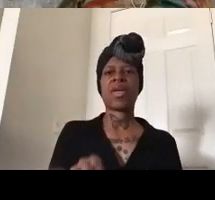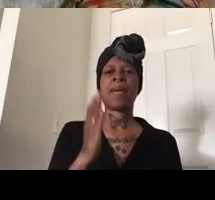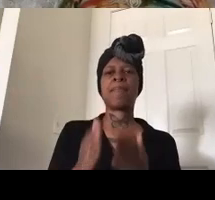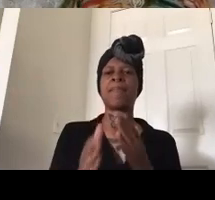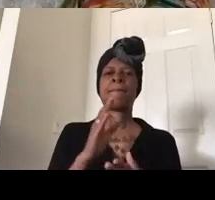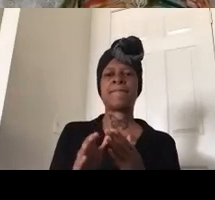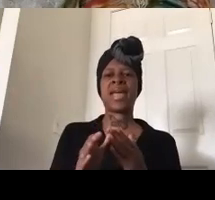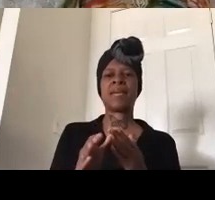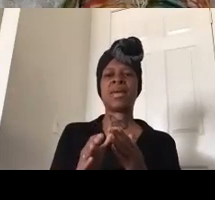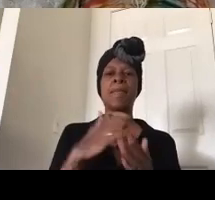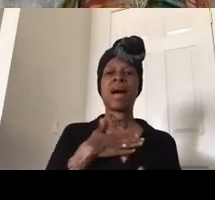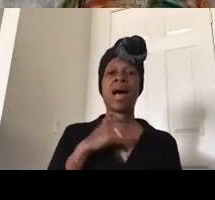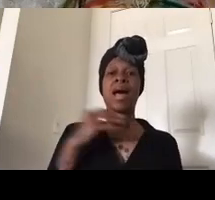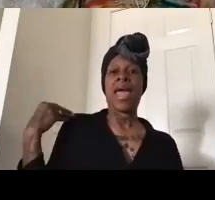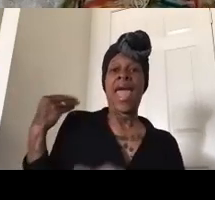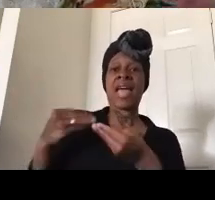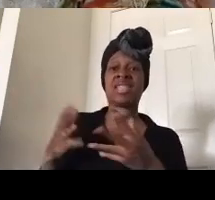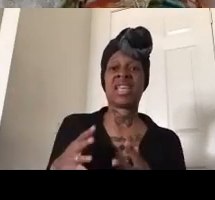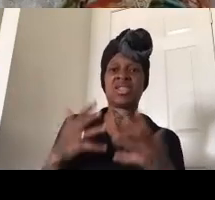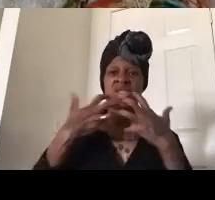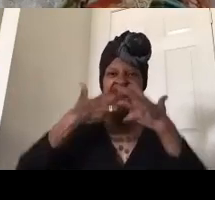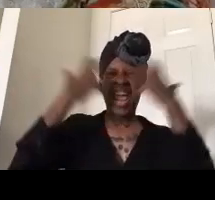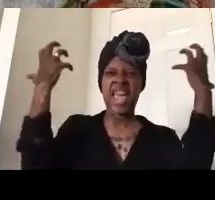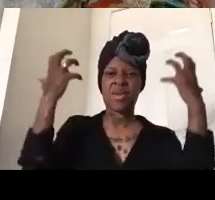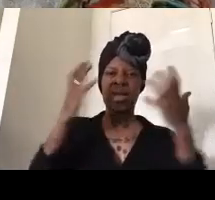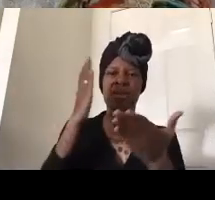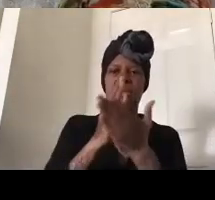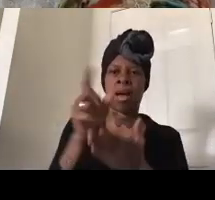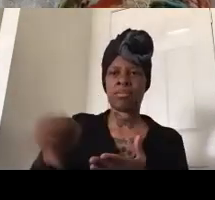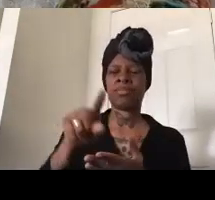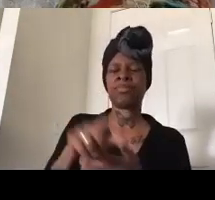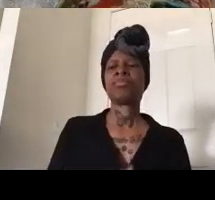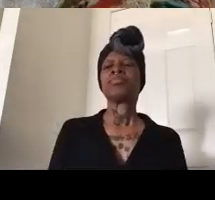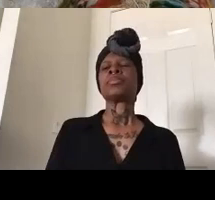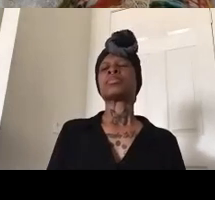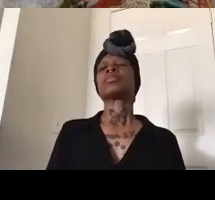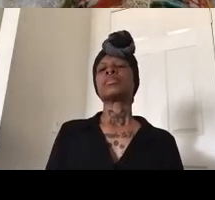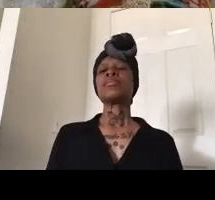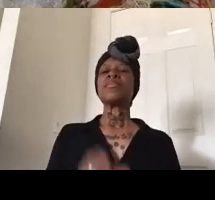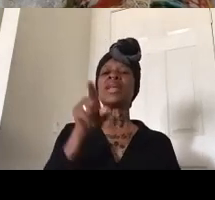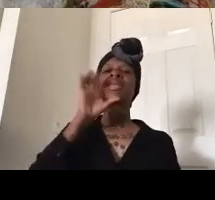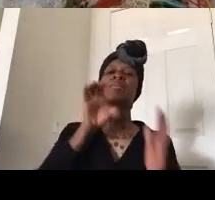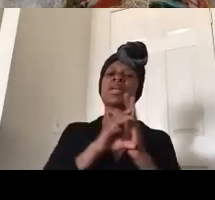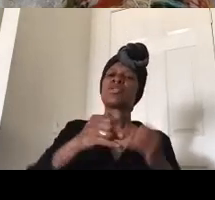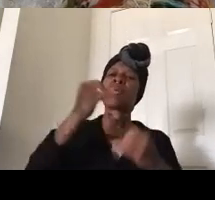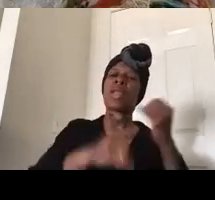ancestors um this picture that you see here was our last stop we stopped in albuquerque new mexico